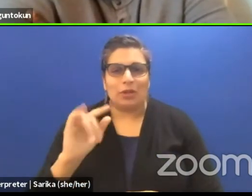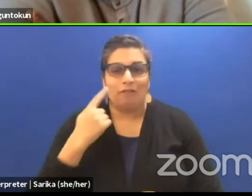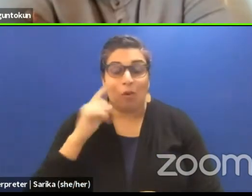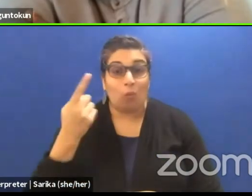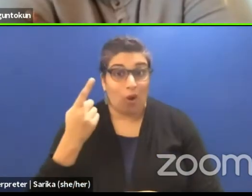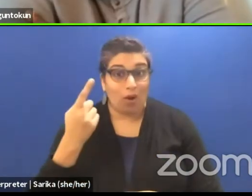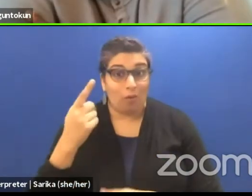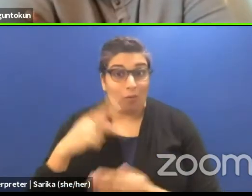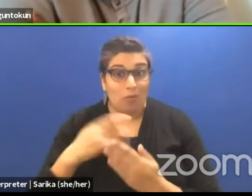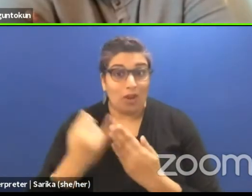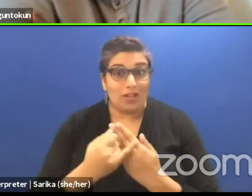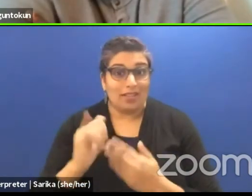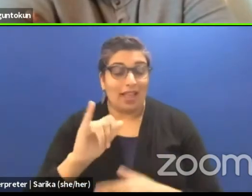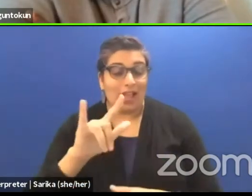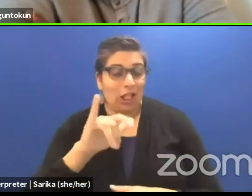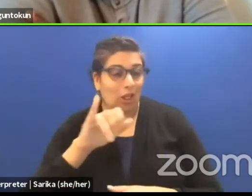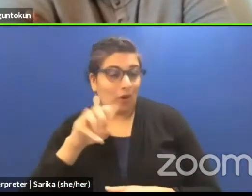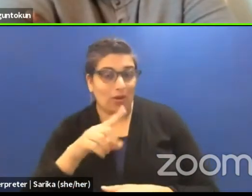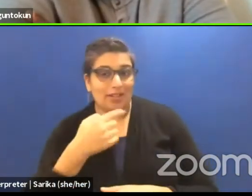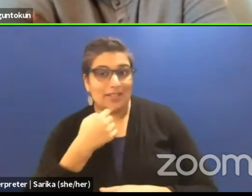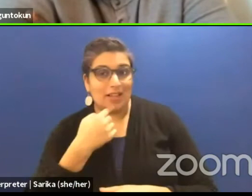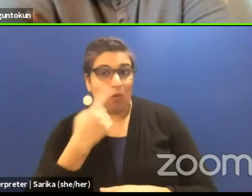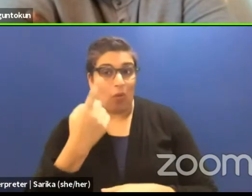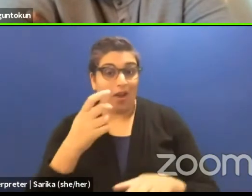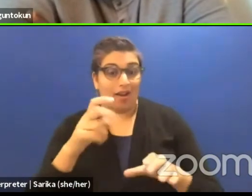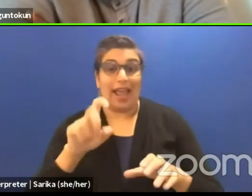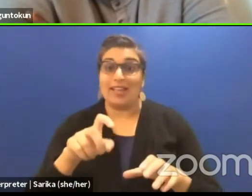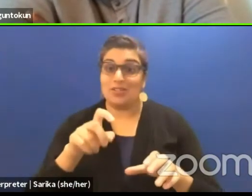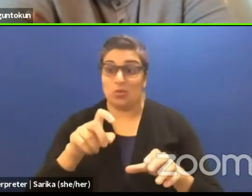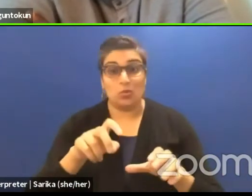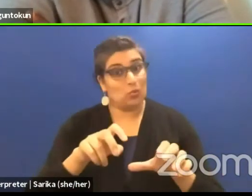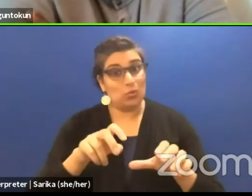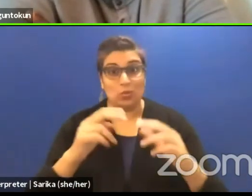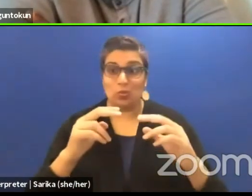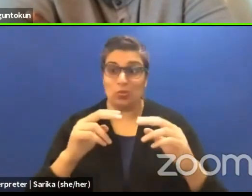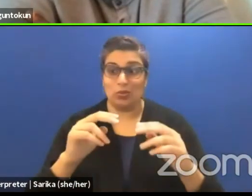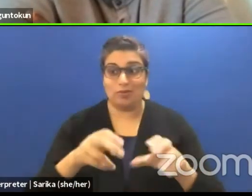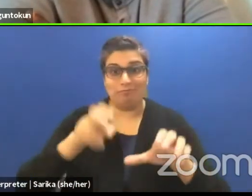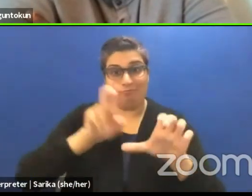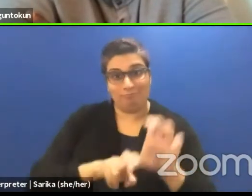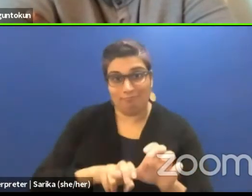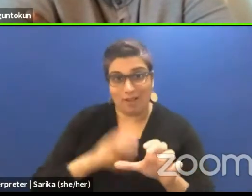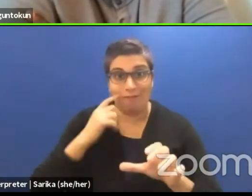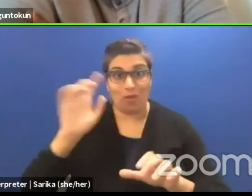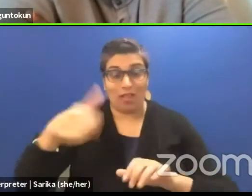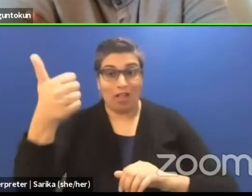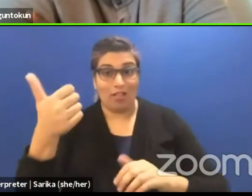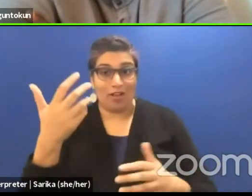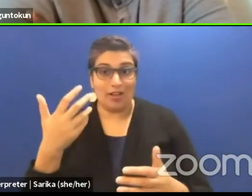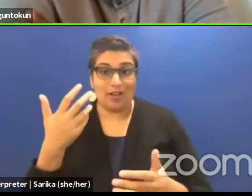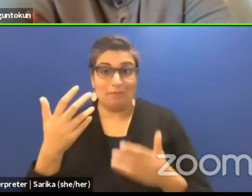Like Lloyd just said, one has to step down for the other. So one is actually, they might be saying collaborating